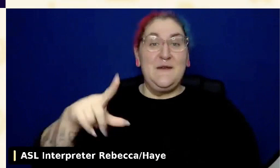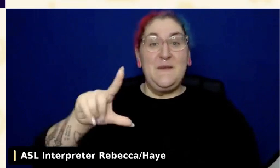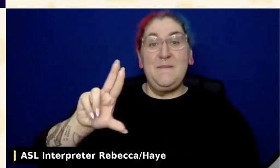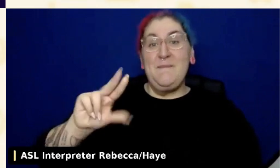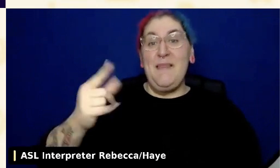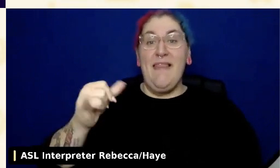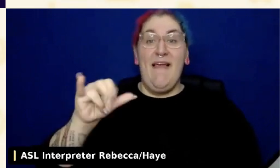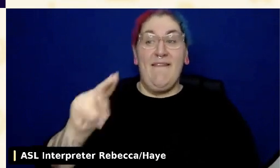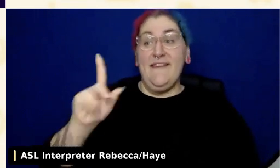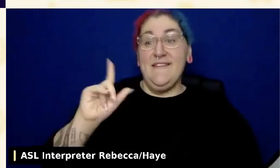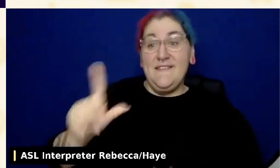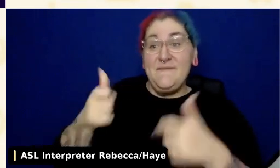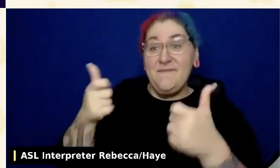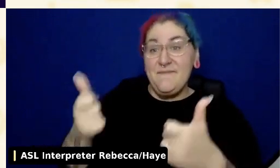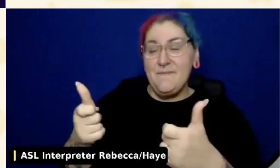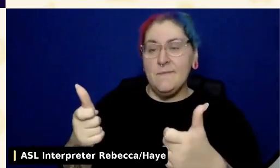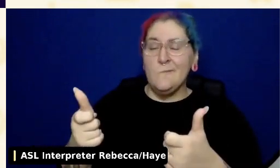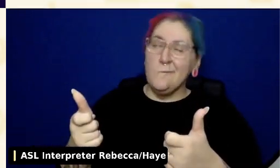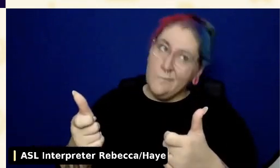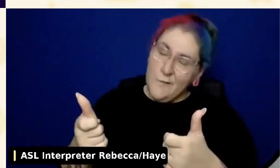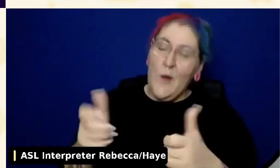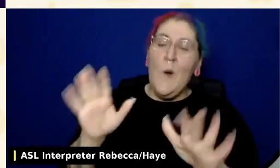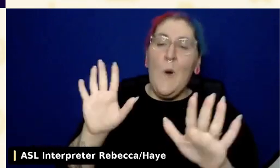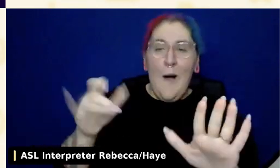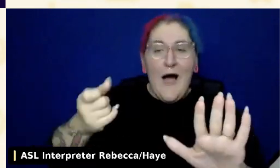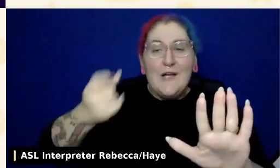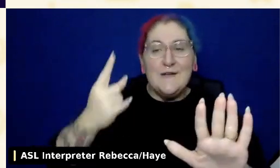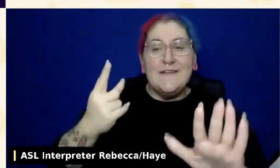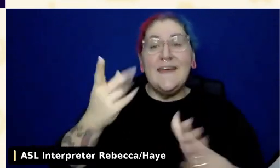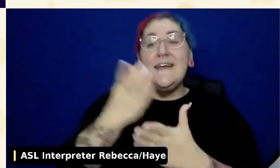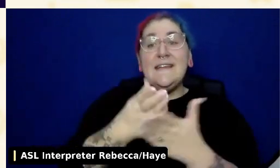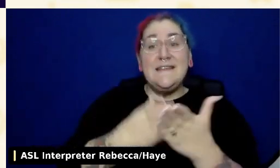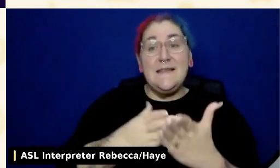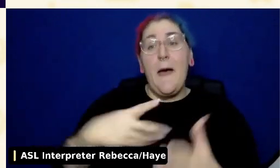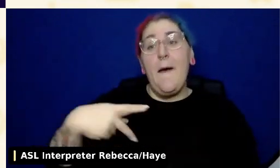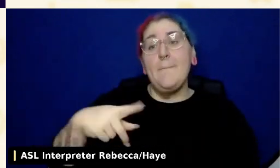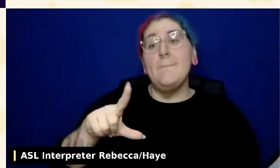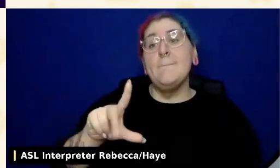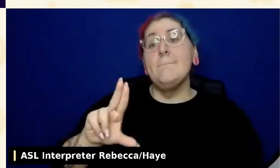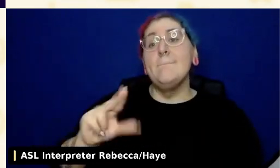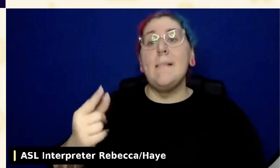that may have a very accessible front-end output or perhaps they have zero front-end output